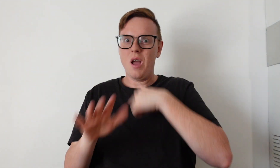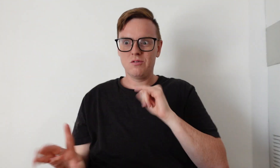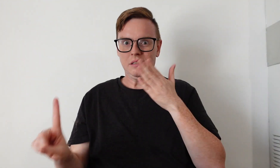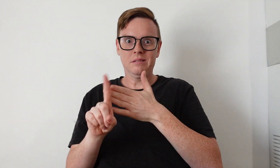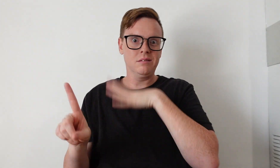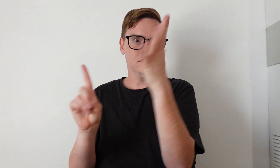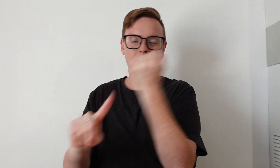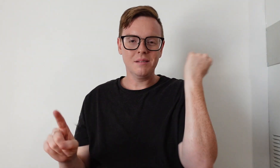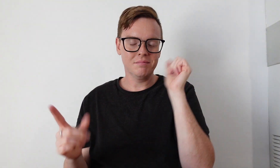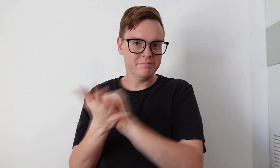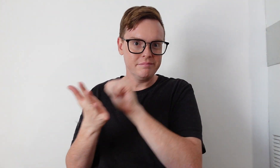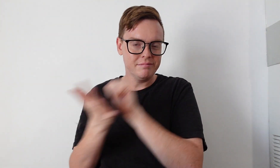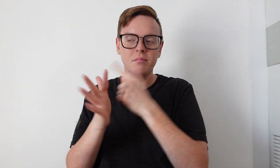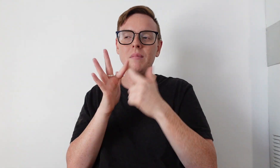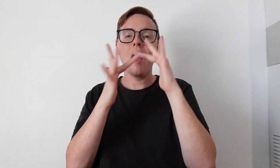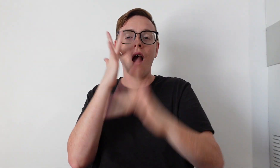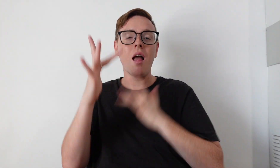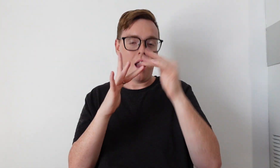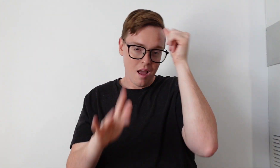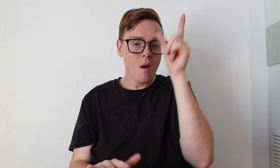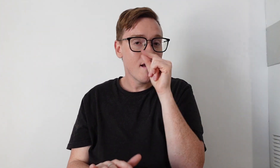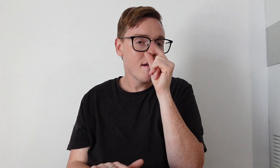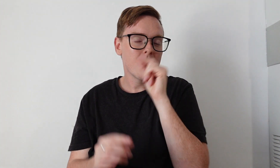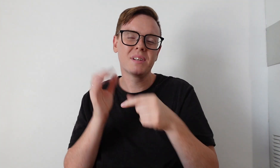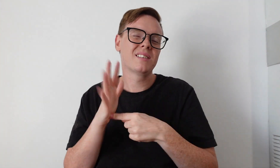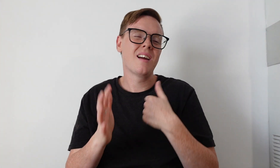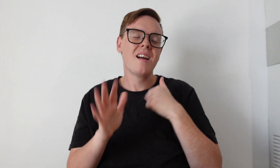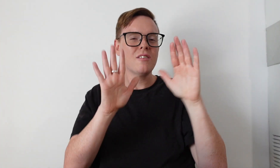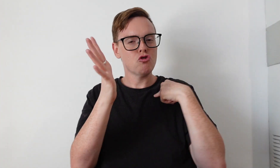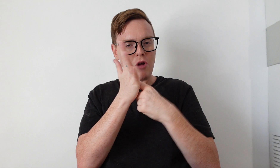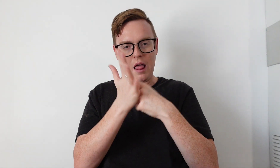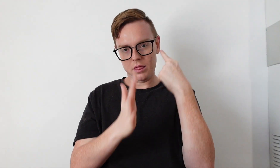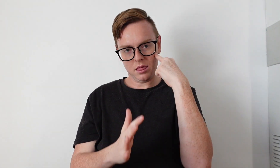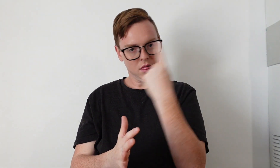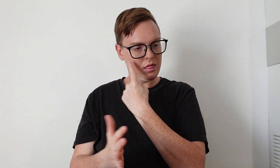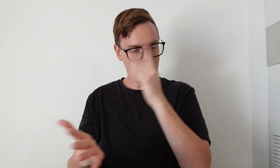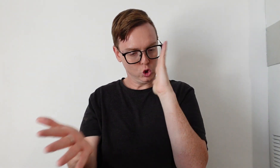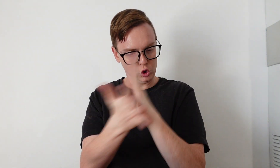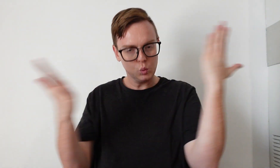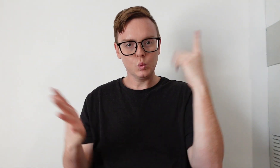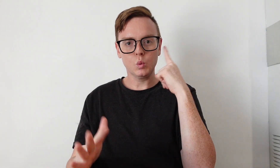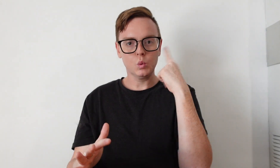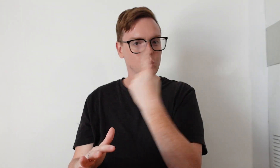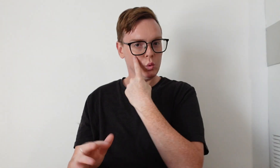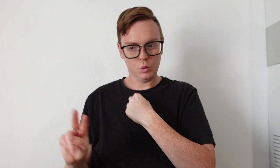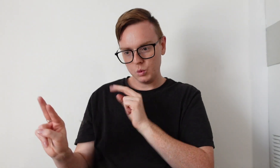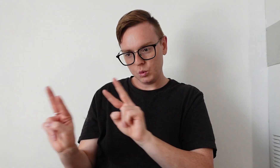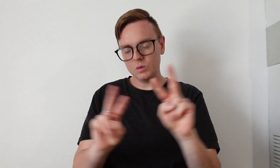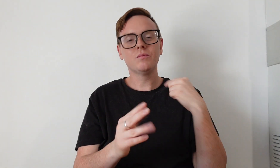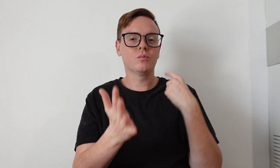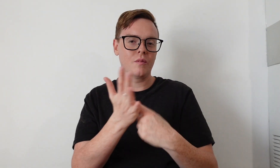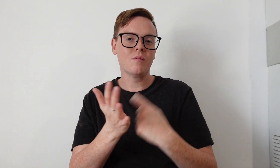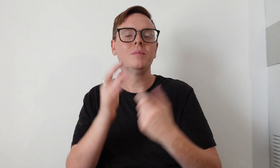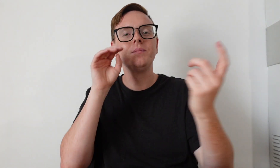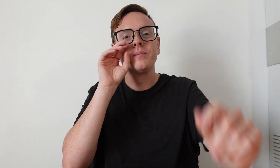I just bought it because I needed it. I know I can order online but I wanted to see it with my own eyes.